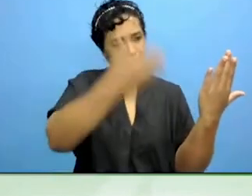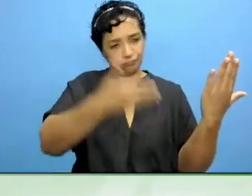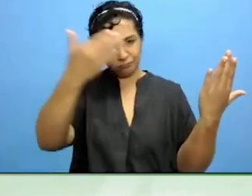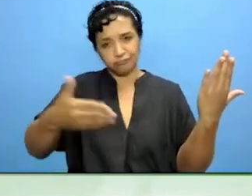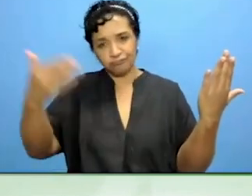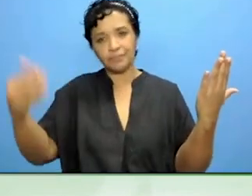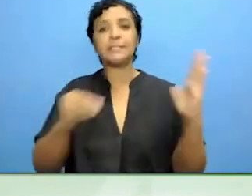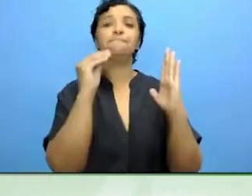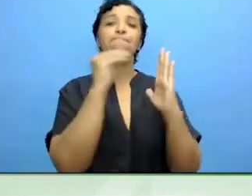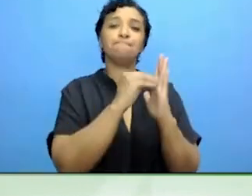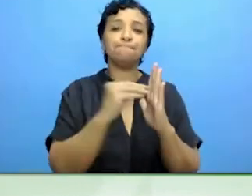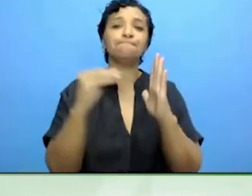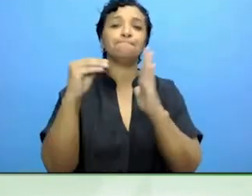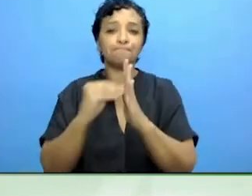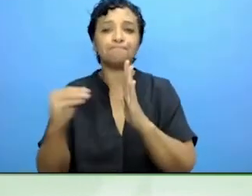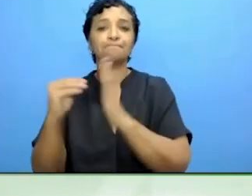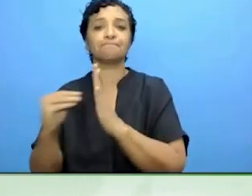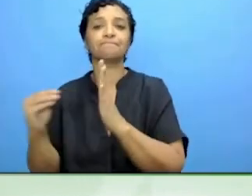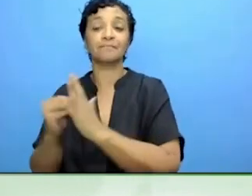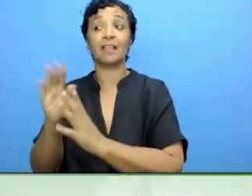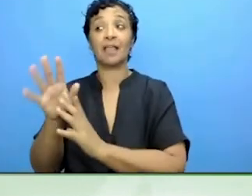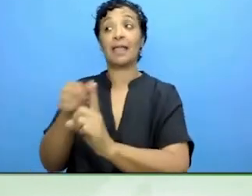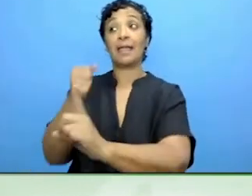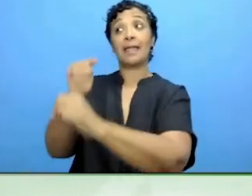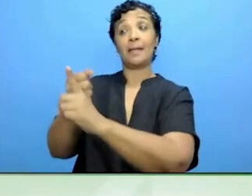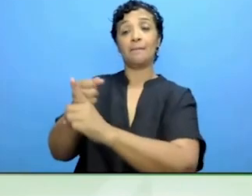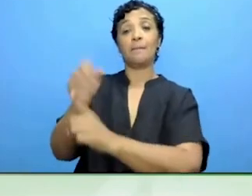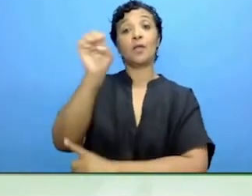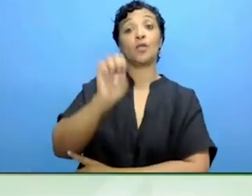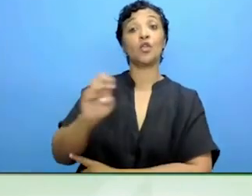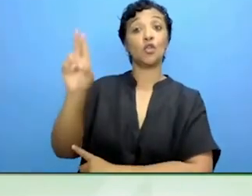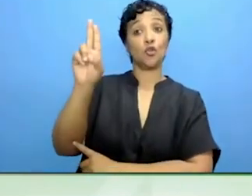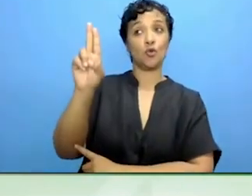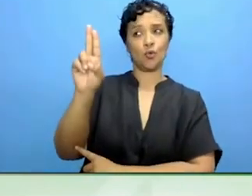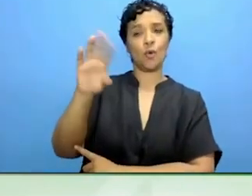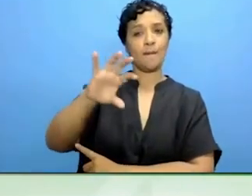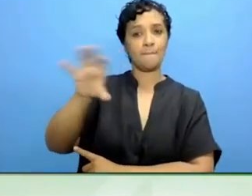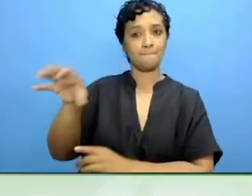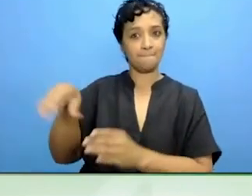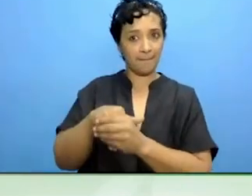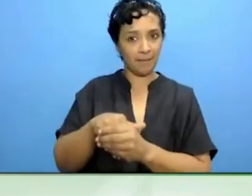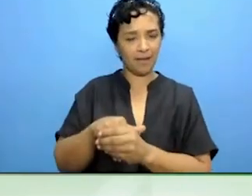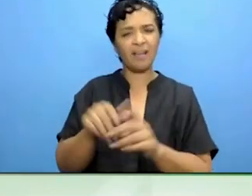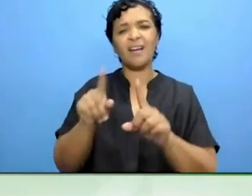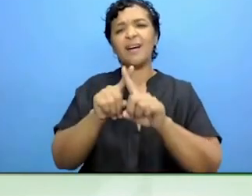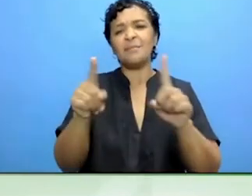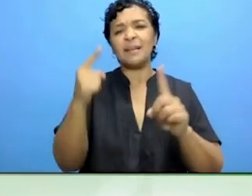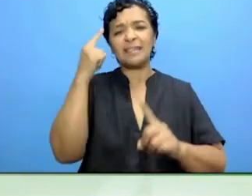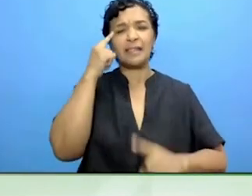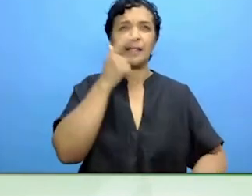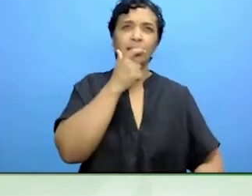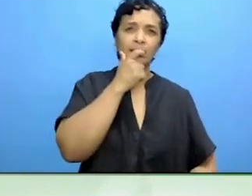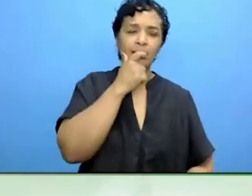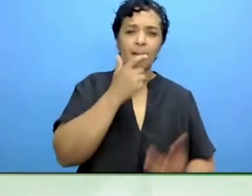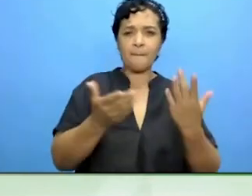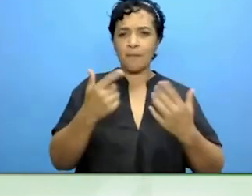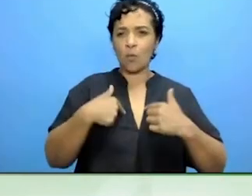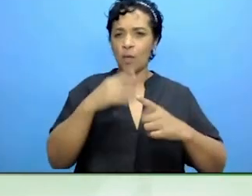impact at European member state level. Do you think that we should maybe go further and maybe on some